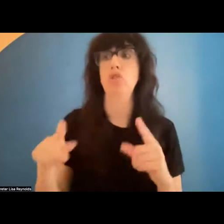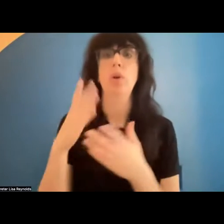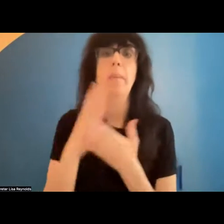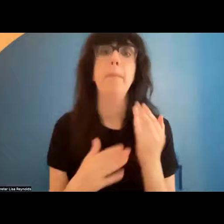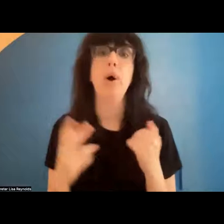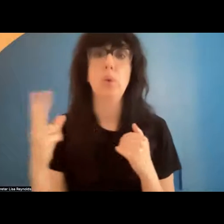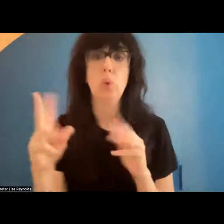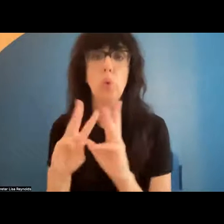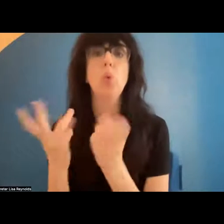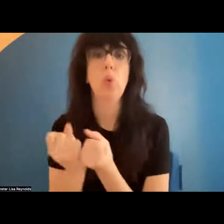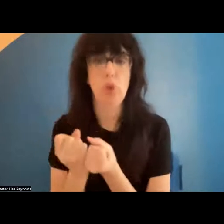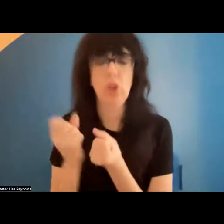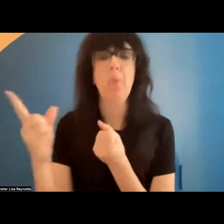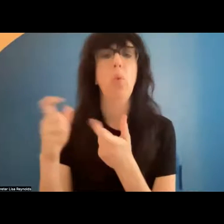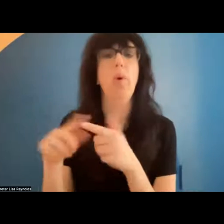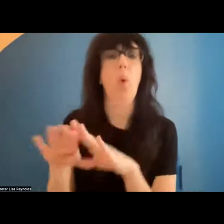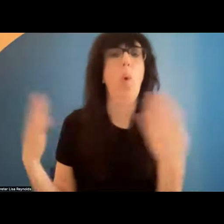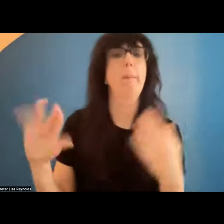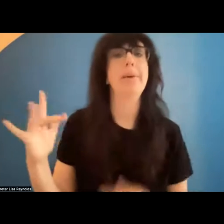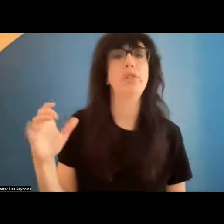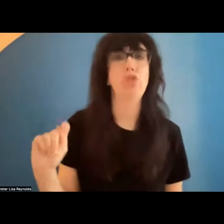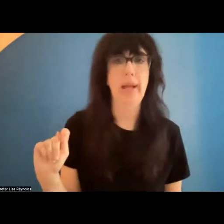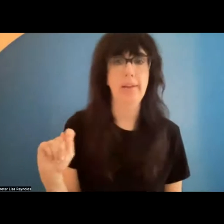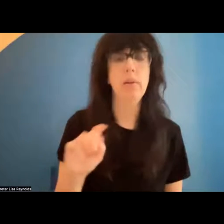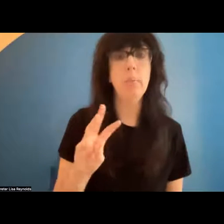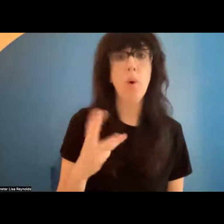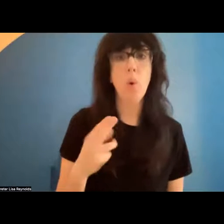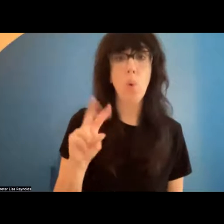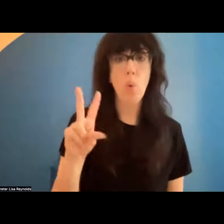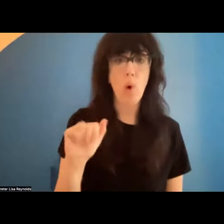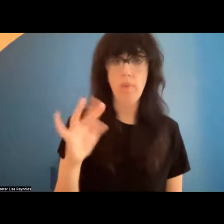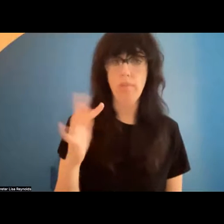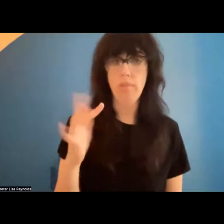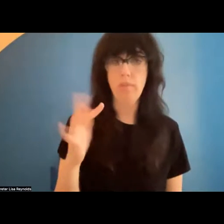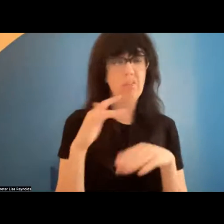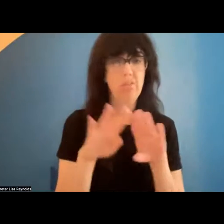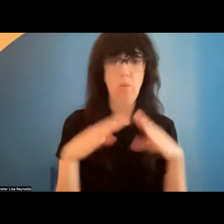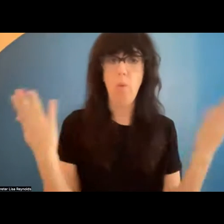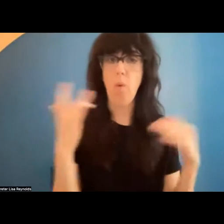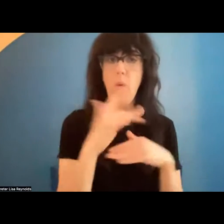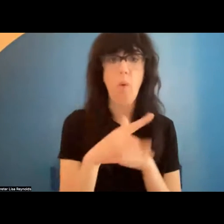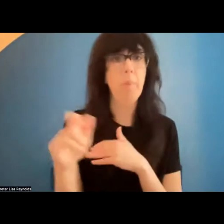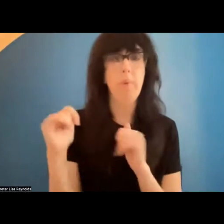the workshop. The Whova chat will remain open the whole time, so feel free to share your thoughts